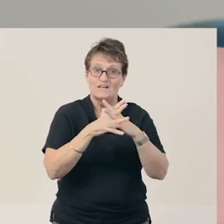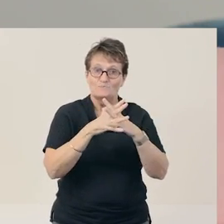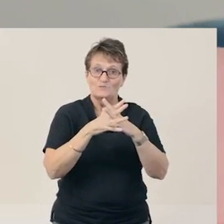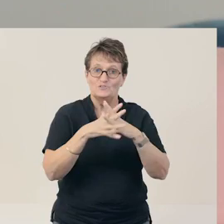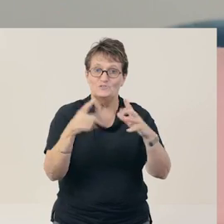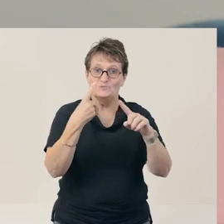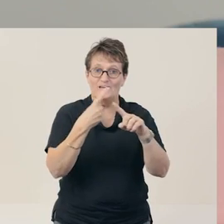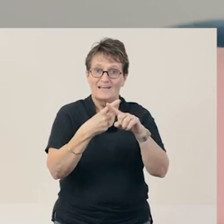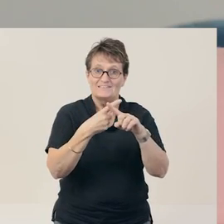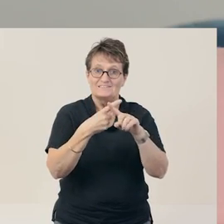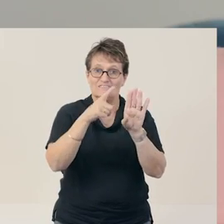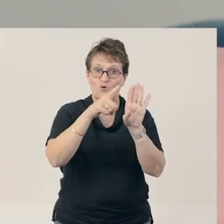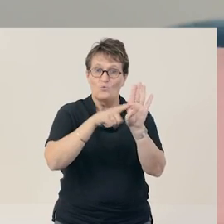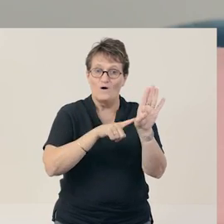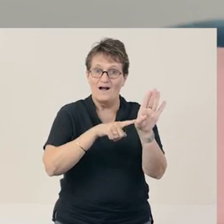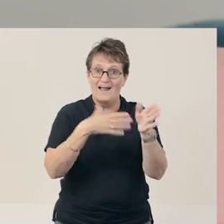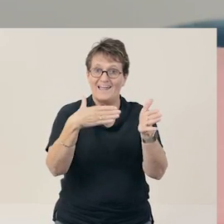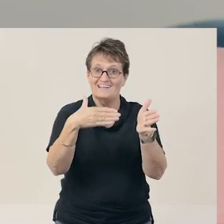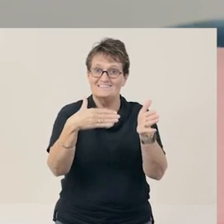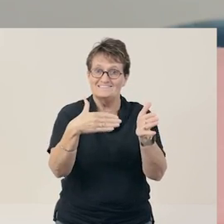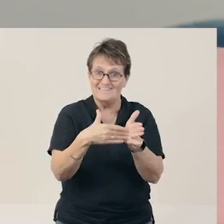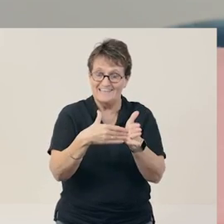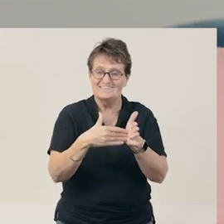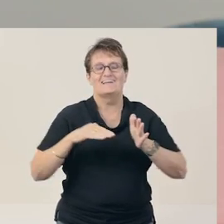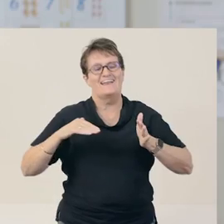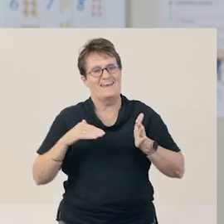W, X, Y and Z.